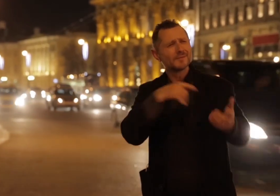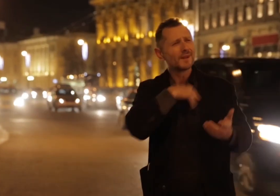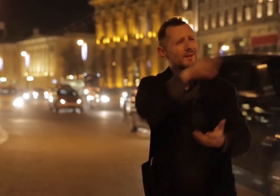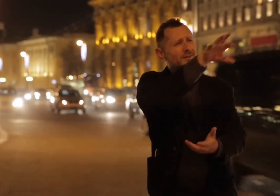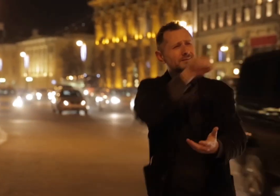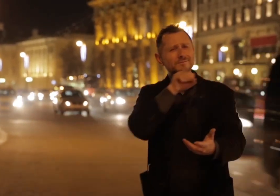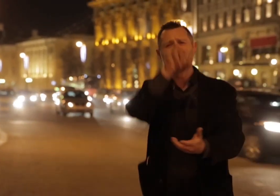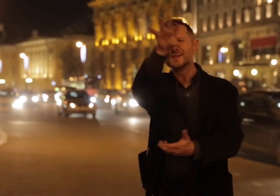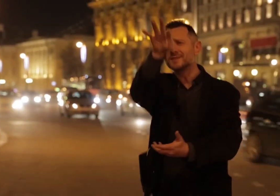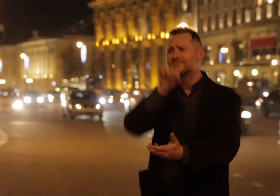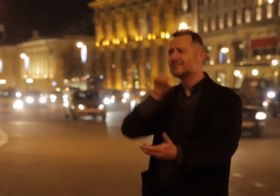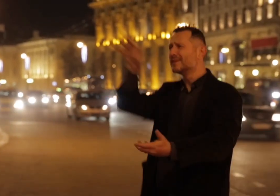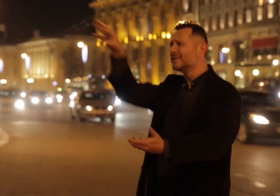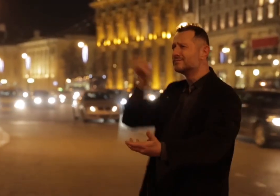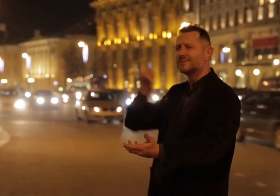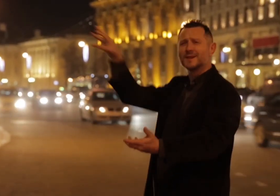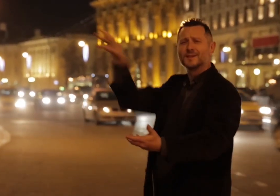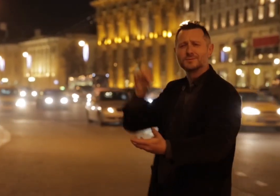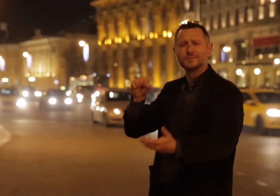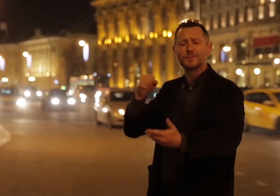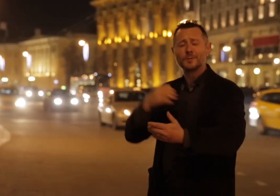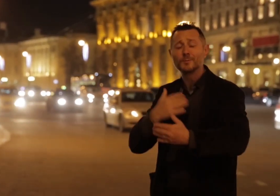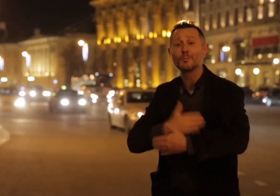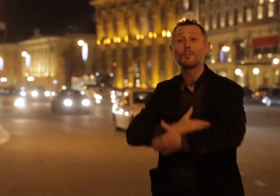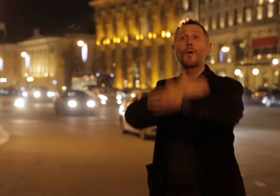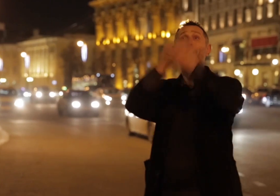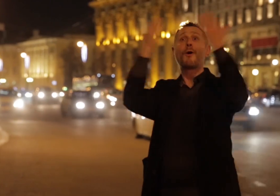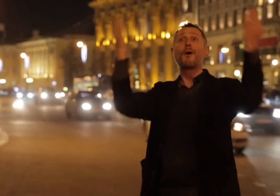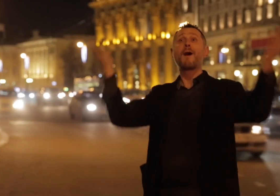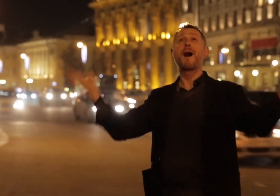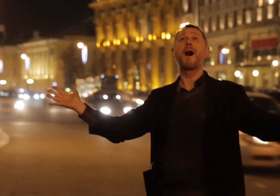lot of information about the different places in